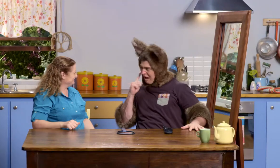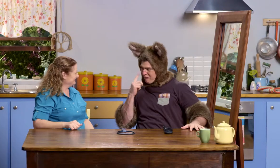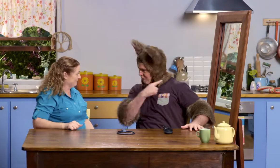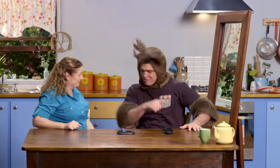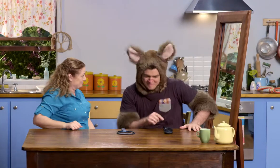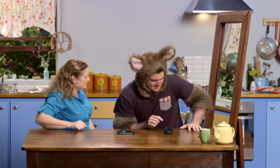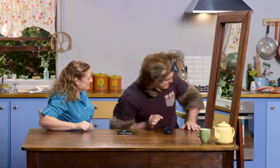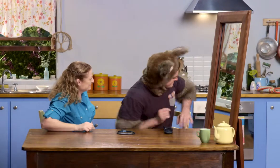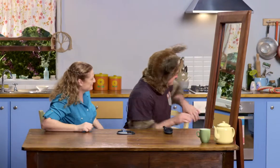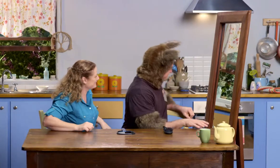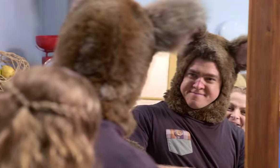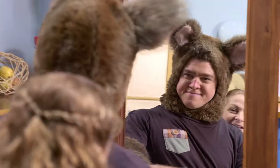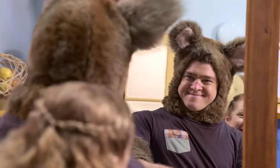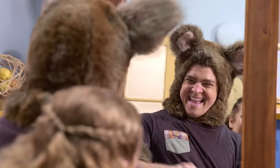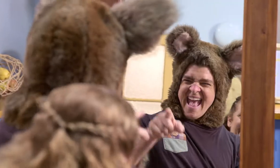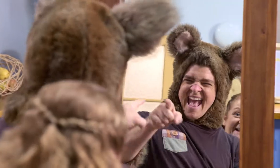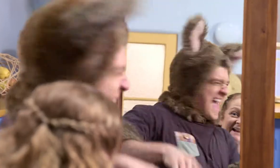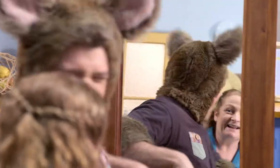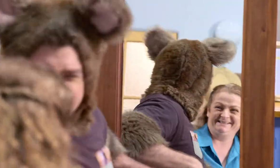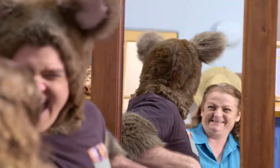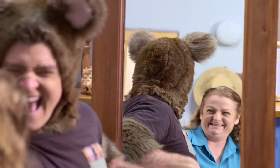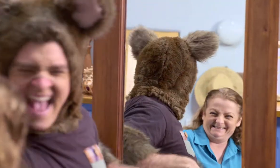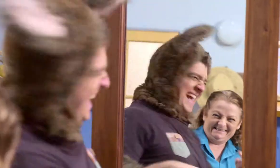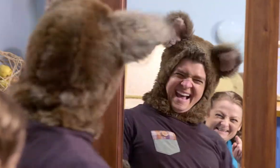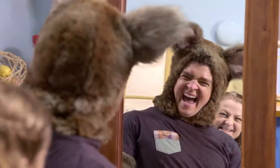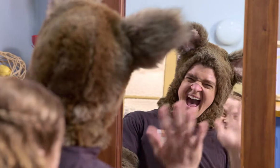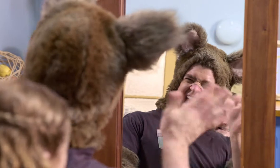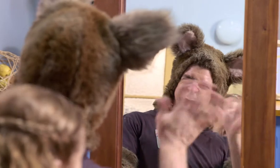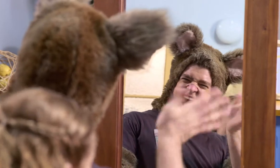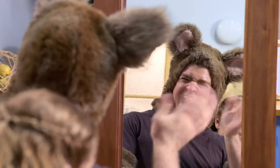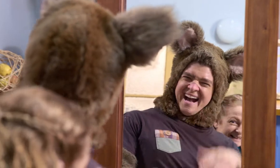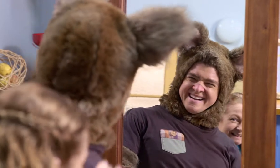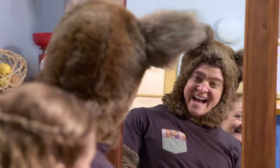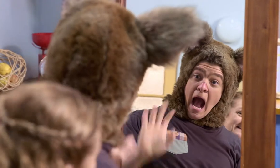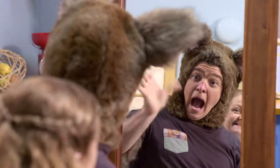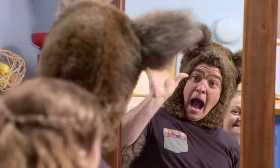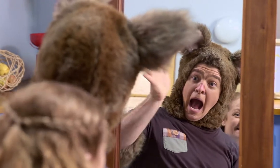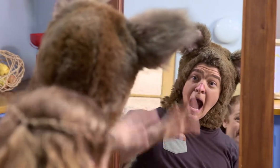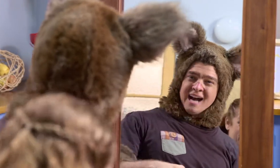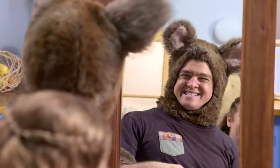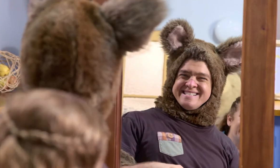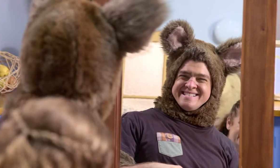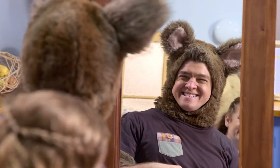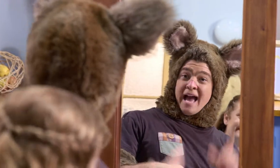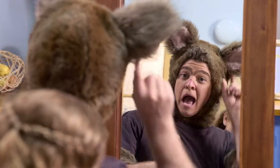Sally, look at this. OK. Hello! Hi! Hello.